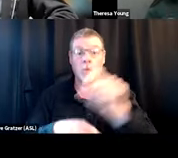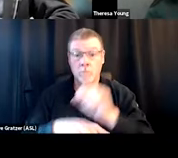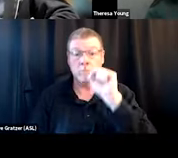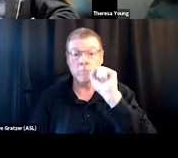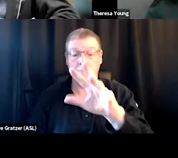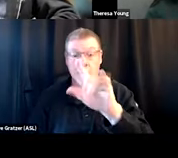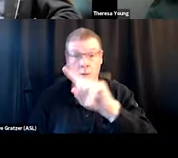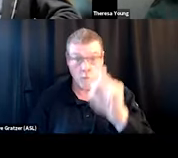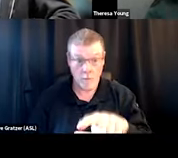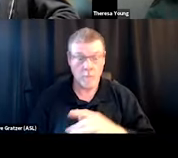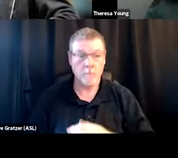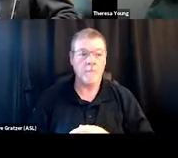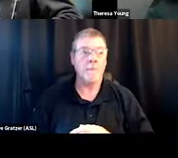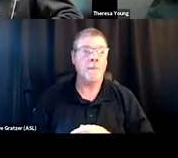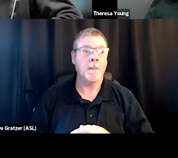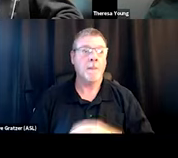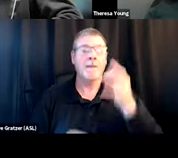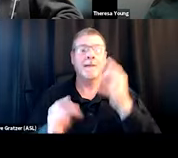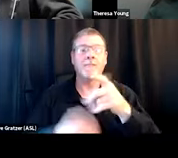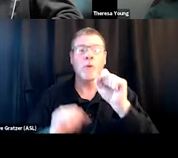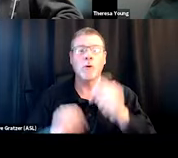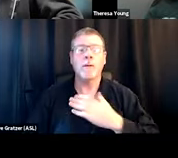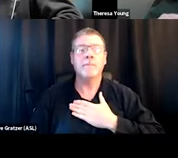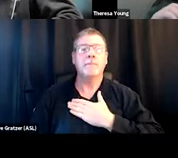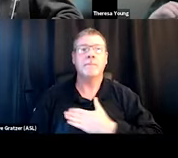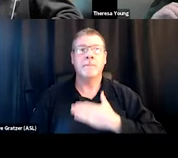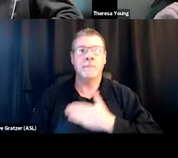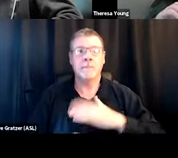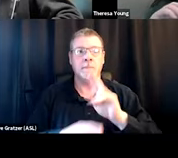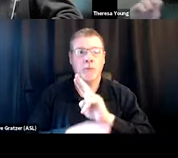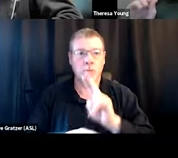in the subject if you could please use the heading,